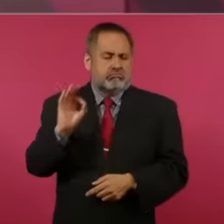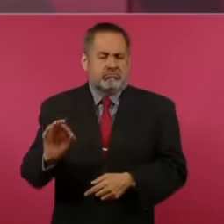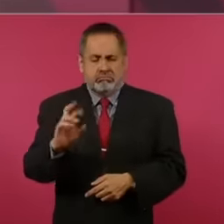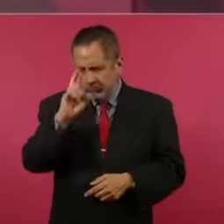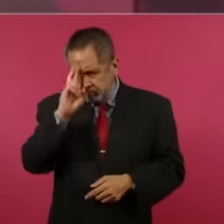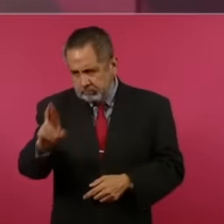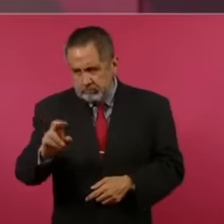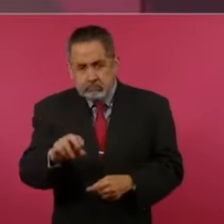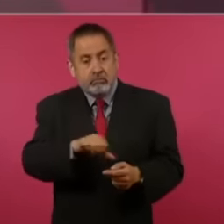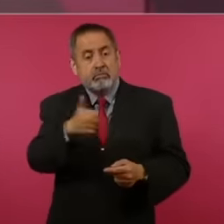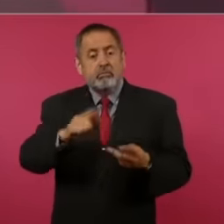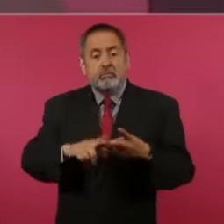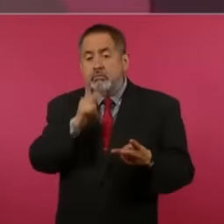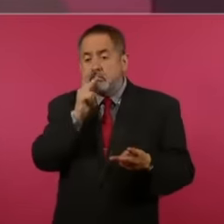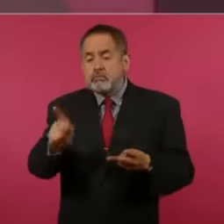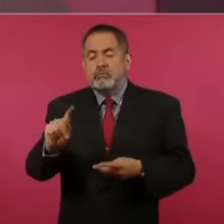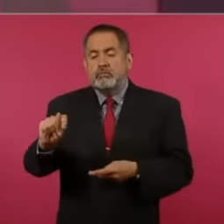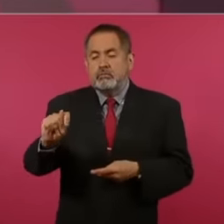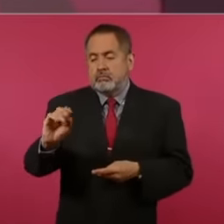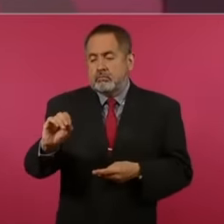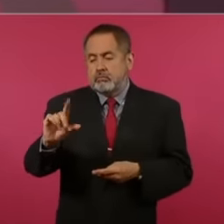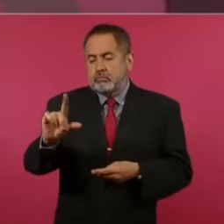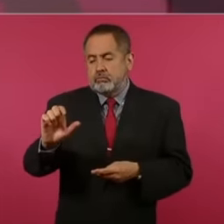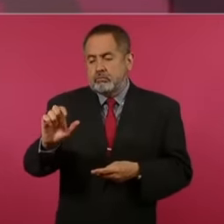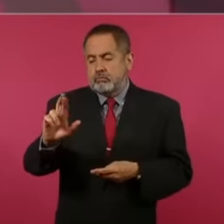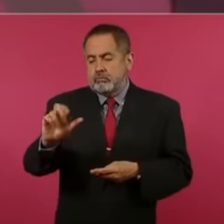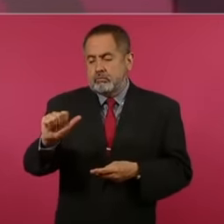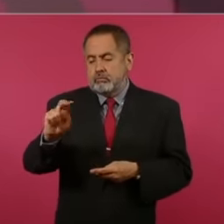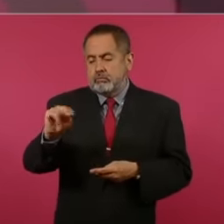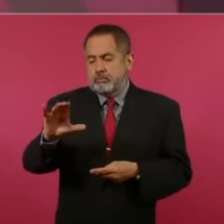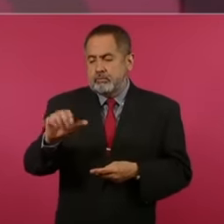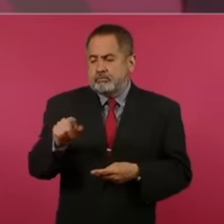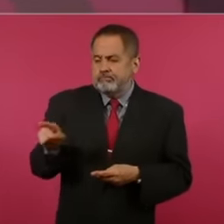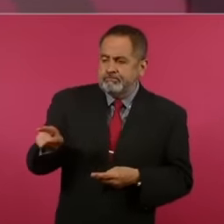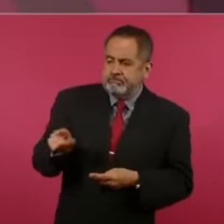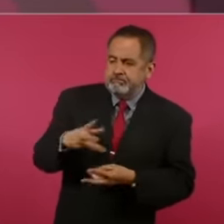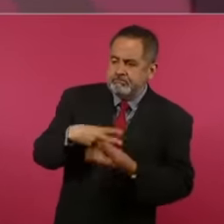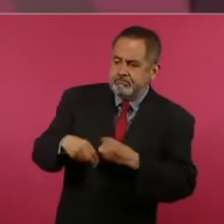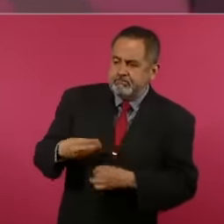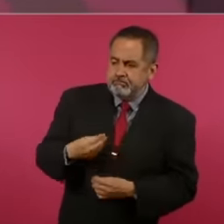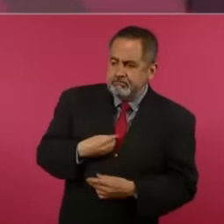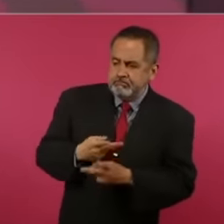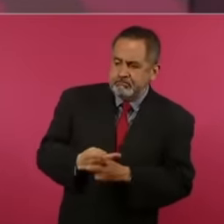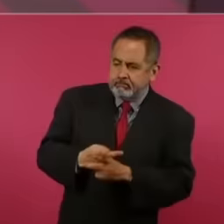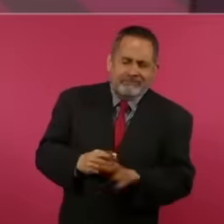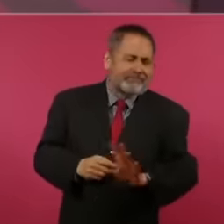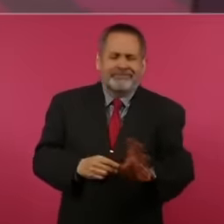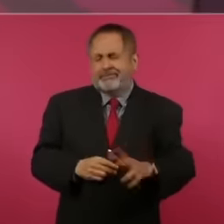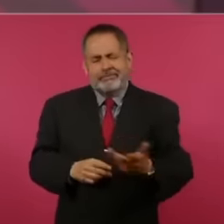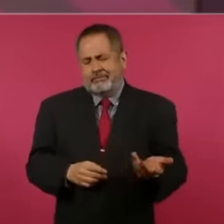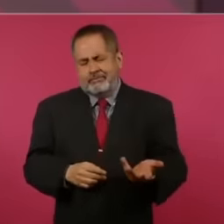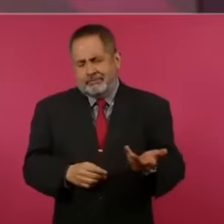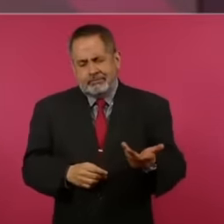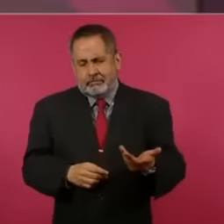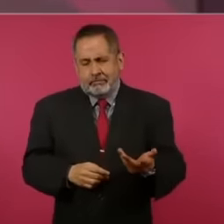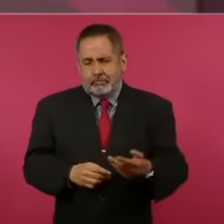tolerance because tolerance is like granting something